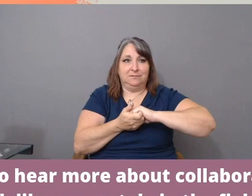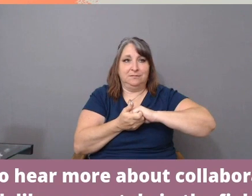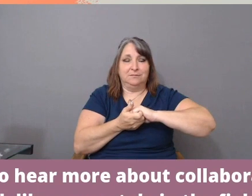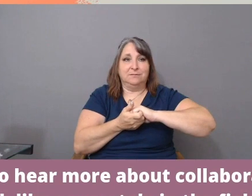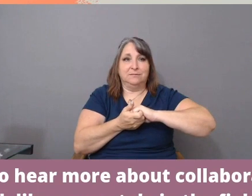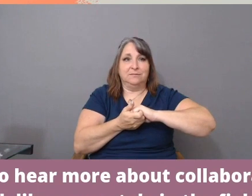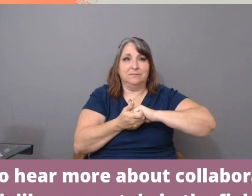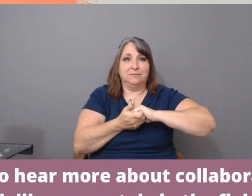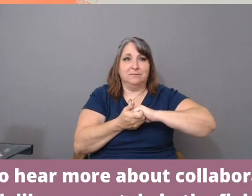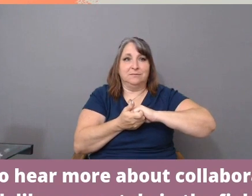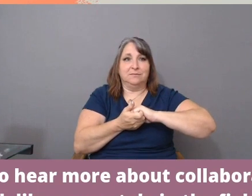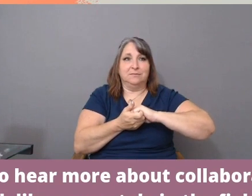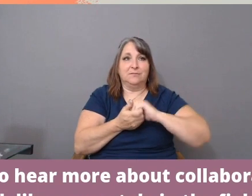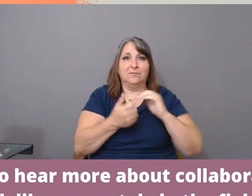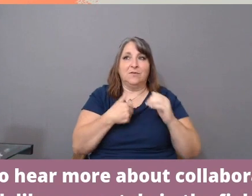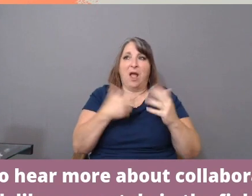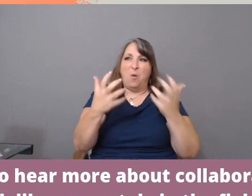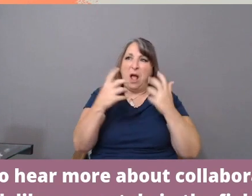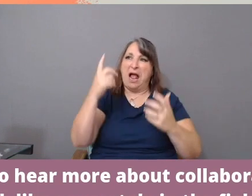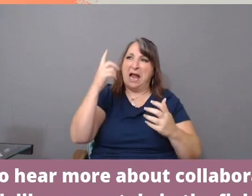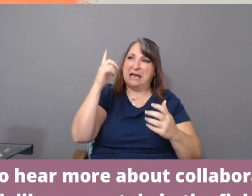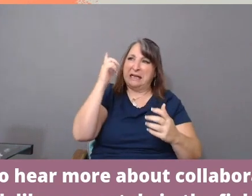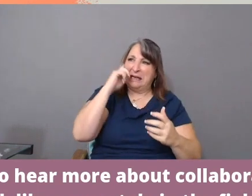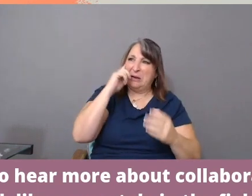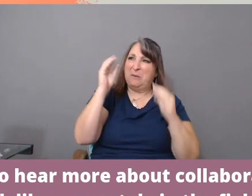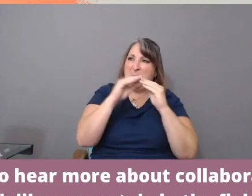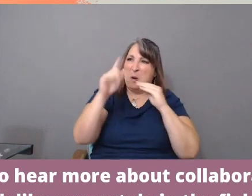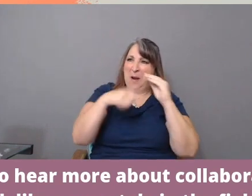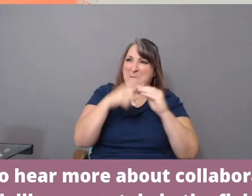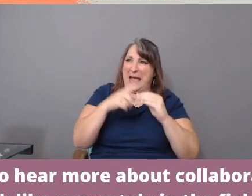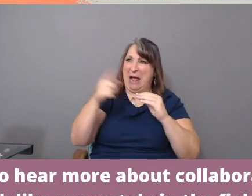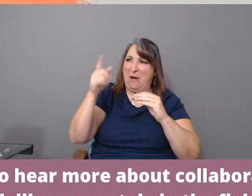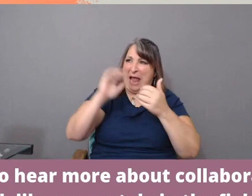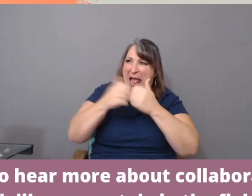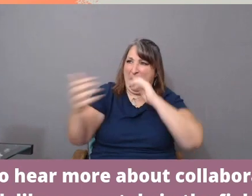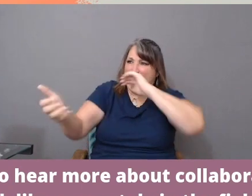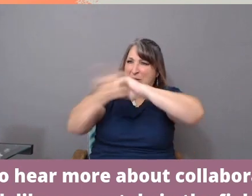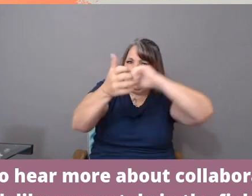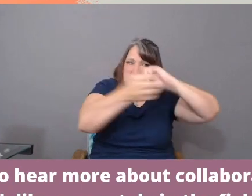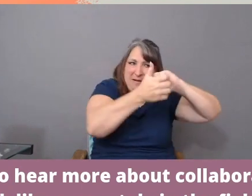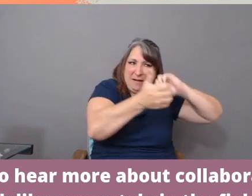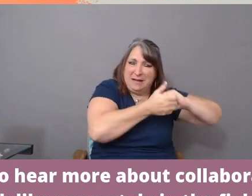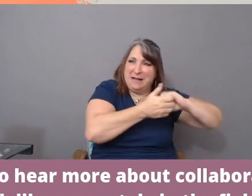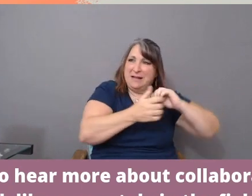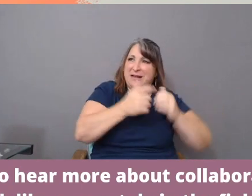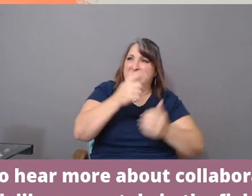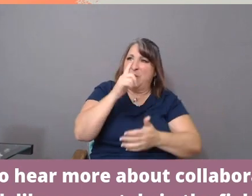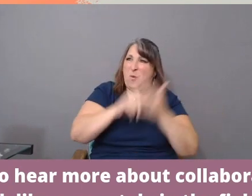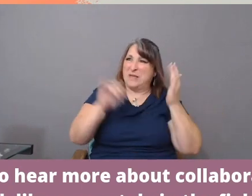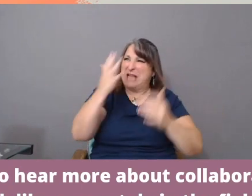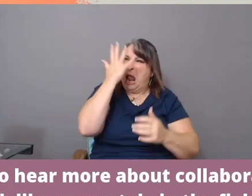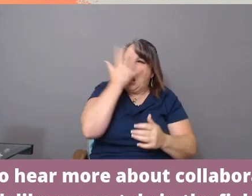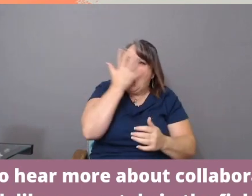to hear more about collaborative collaboration. What does that look like in concrete terms,